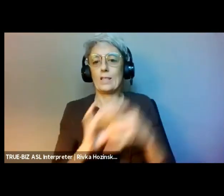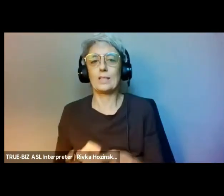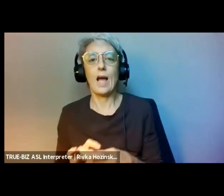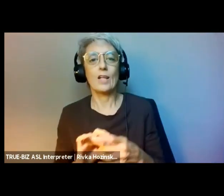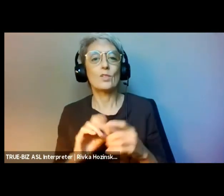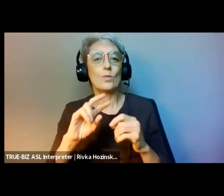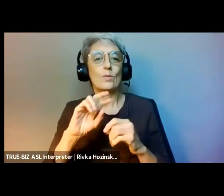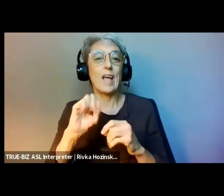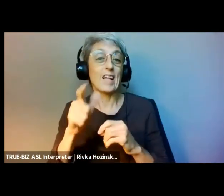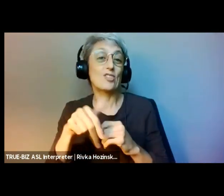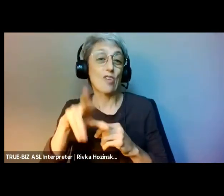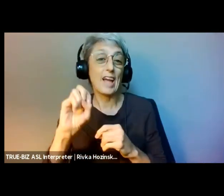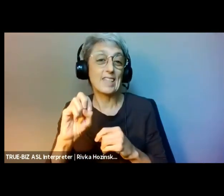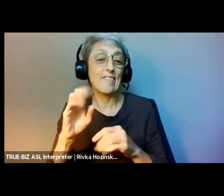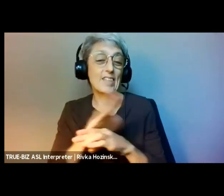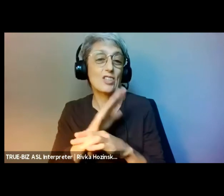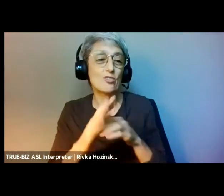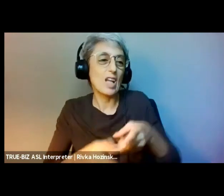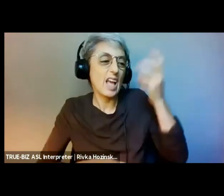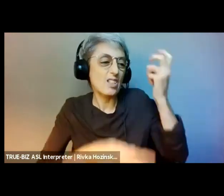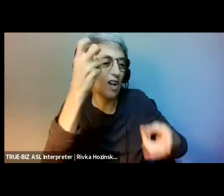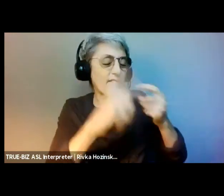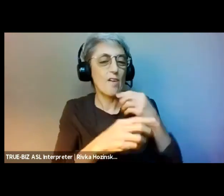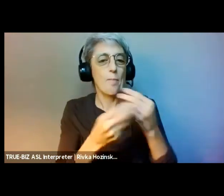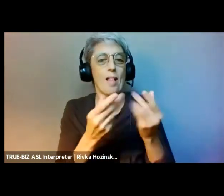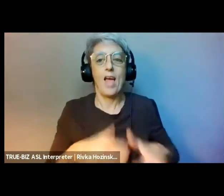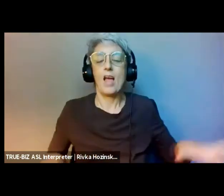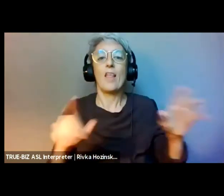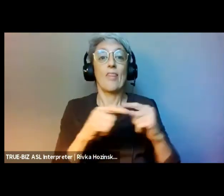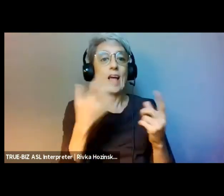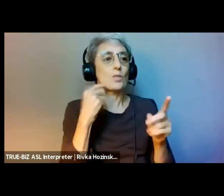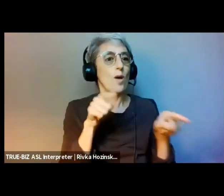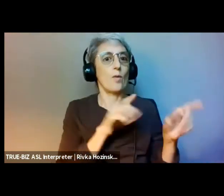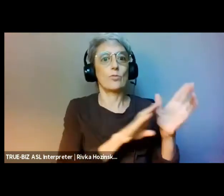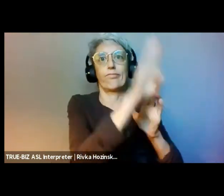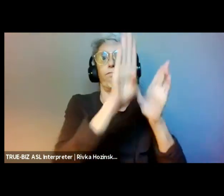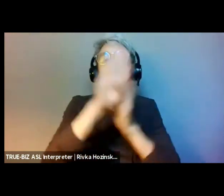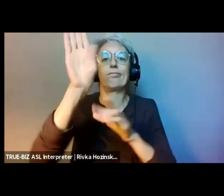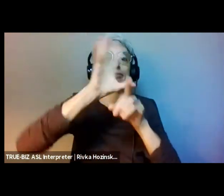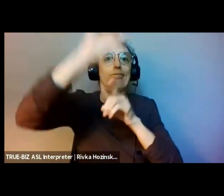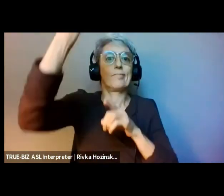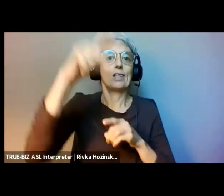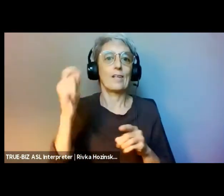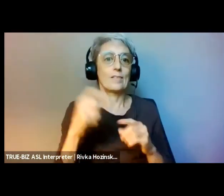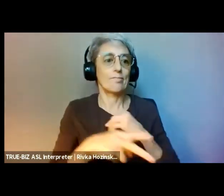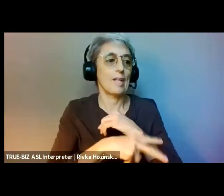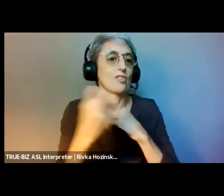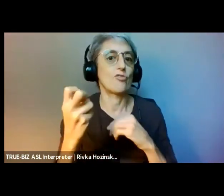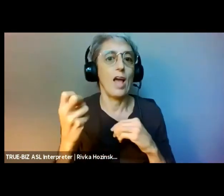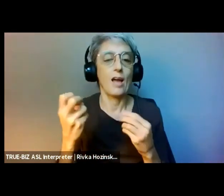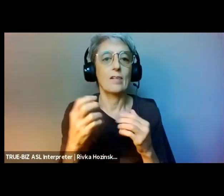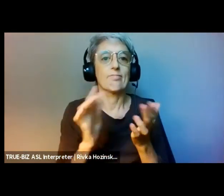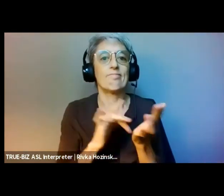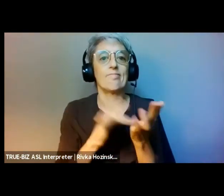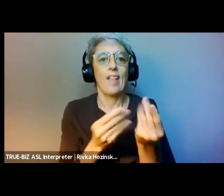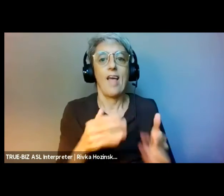sustainable economies, and cultural and political space. When we look at models for the solidarity economy, right to the city,